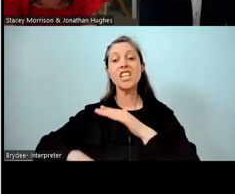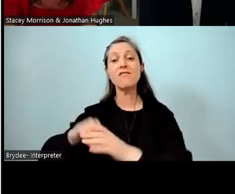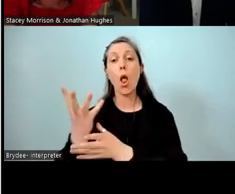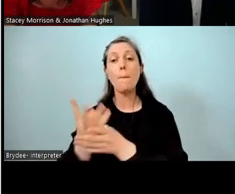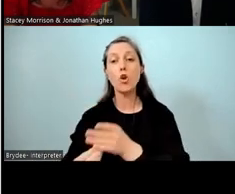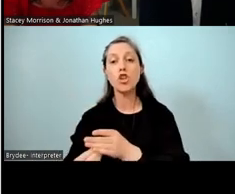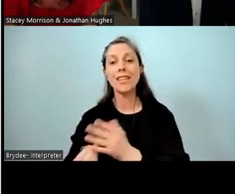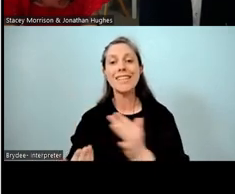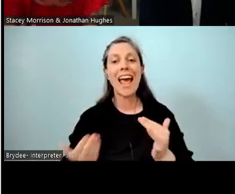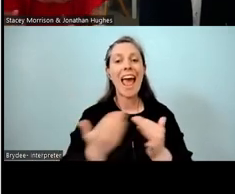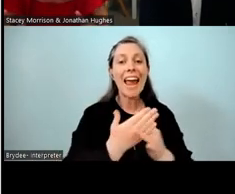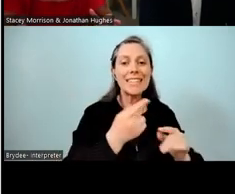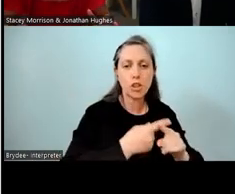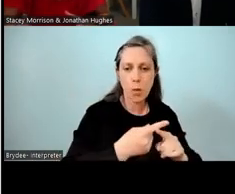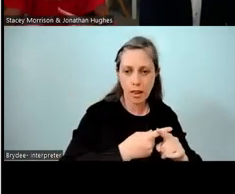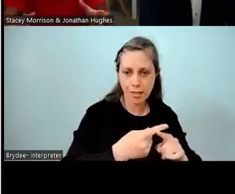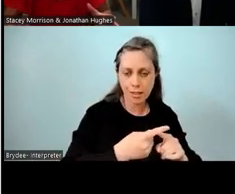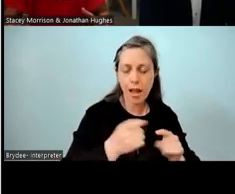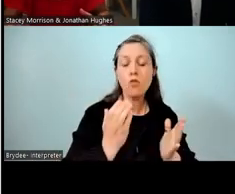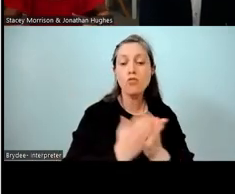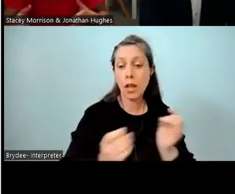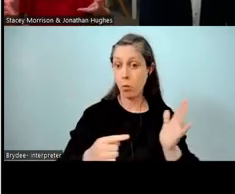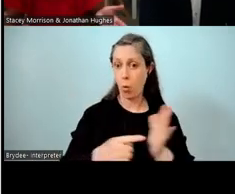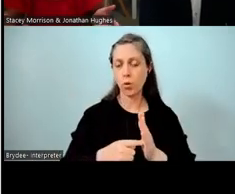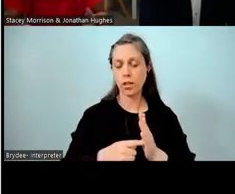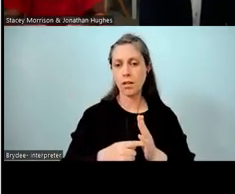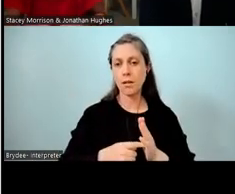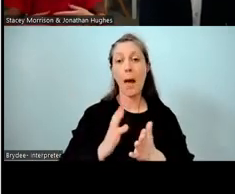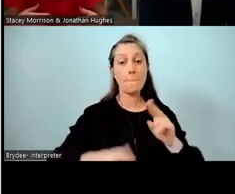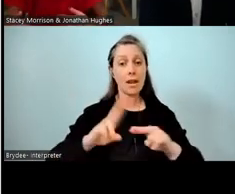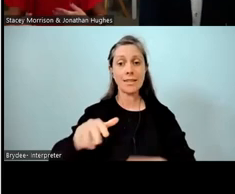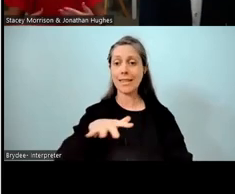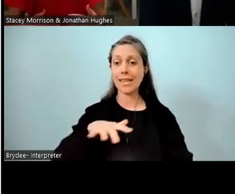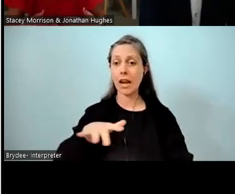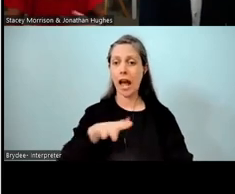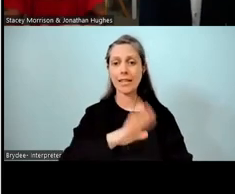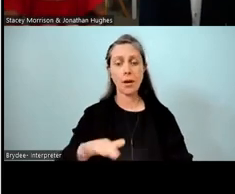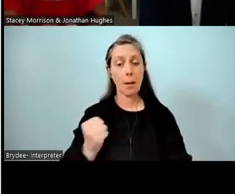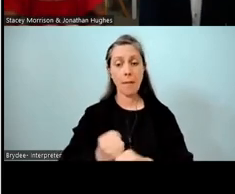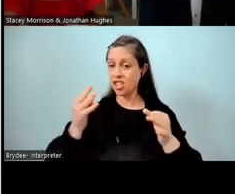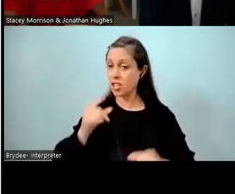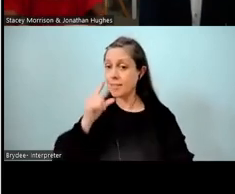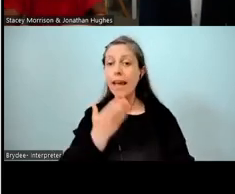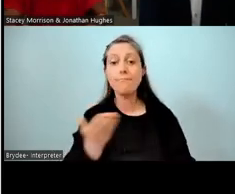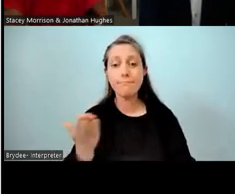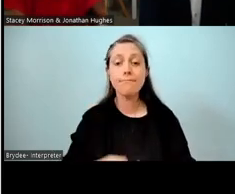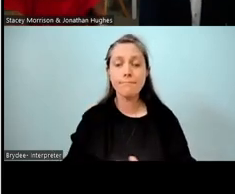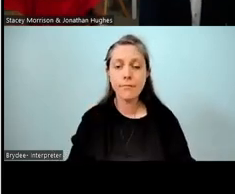Now that's a key part, because parents in this area and tamariki can make decisions on what option they're choosing.